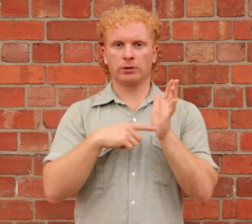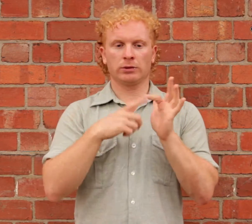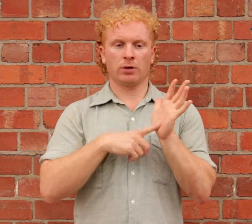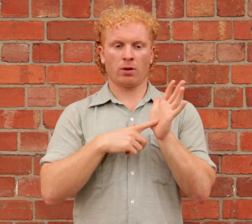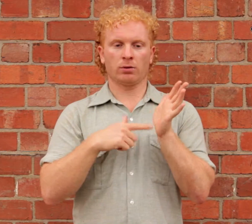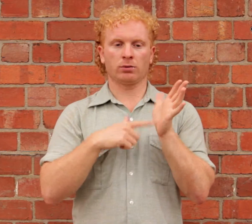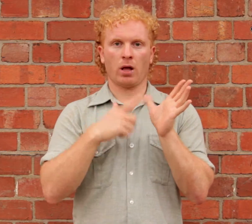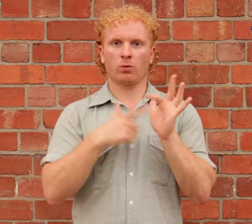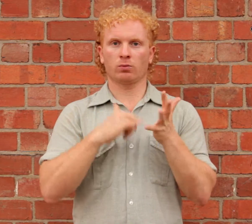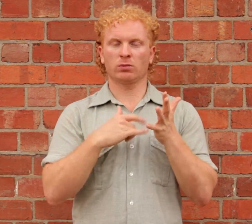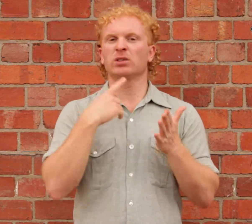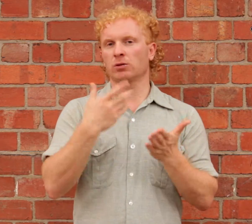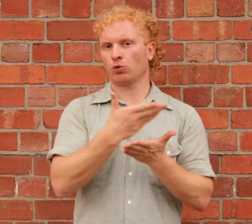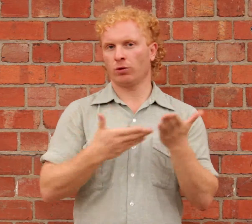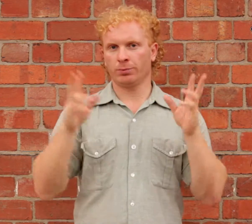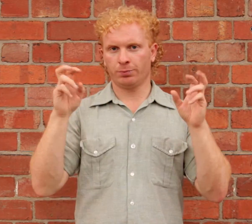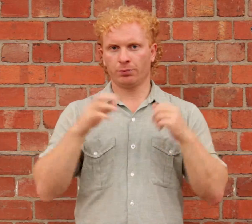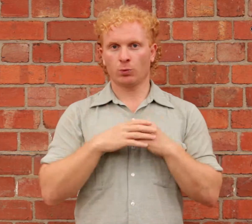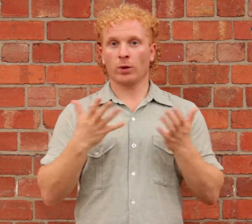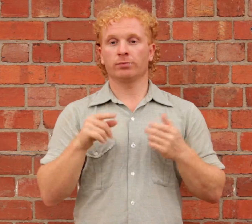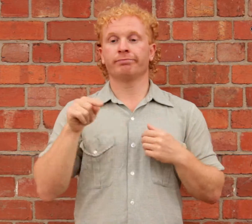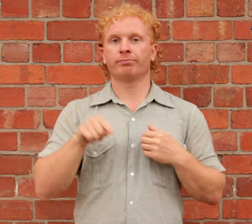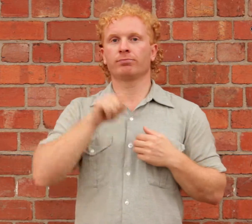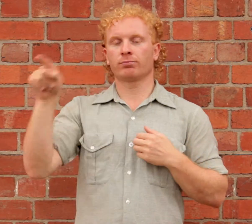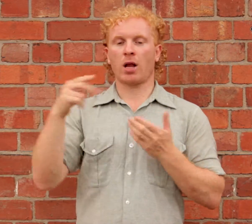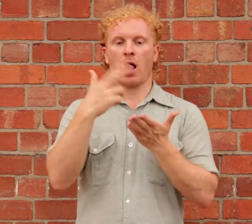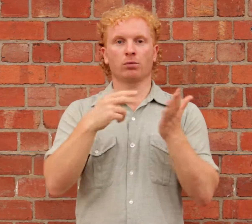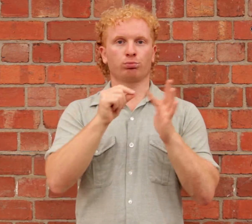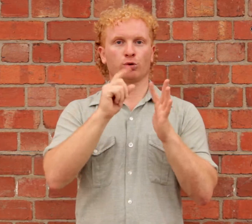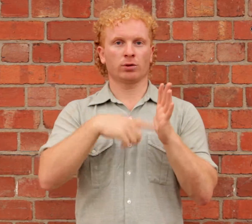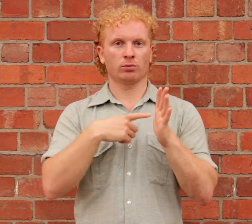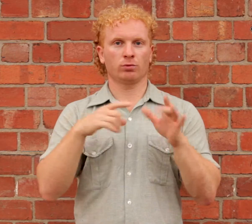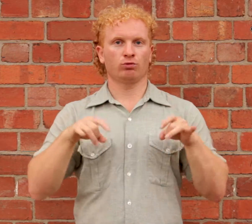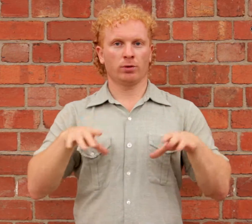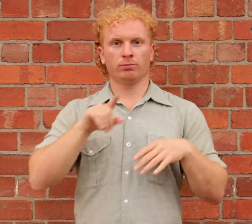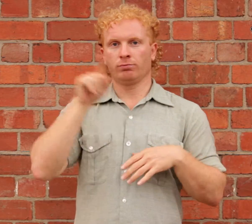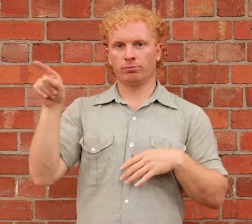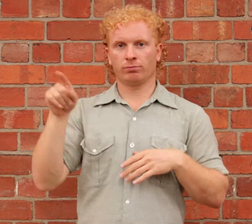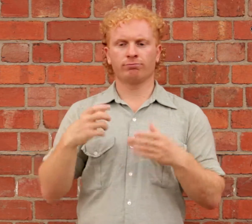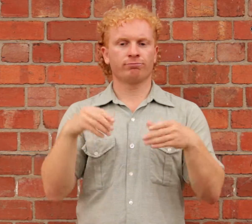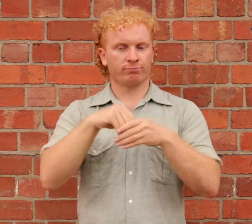Telltale at Arts Project Australia